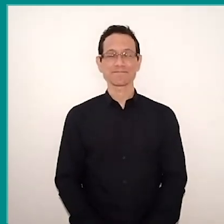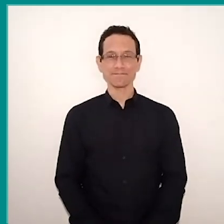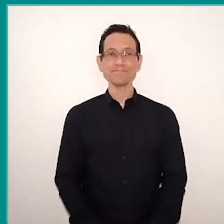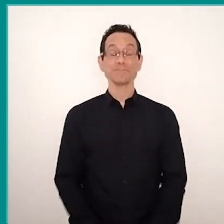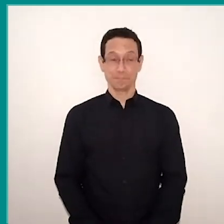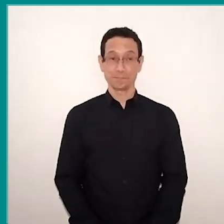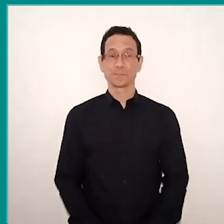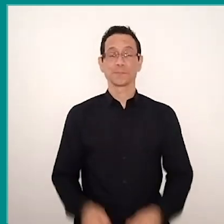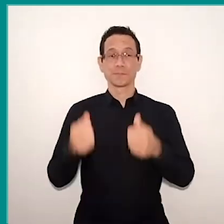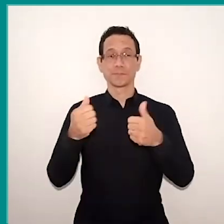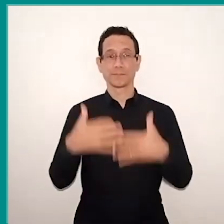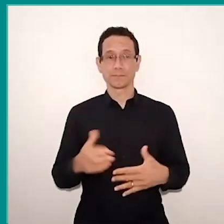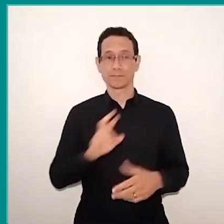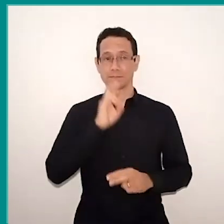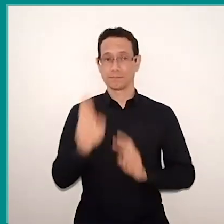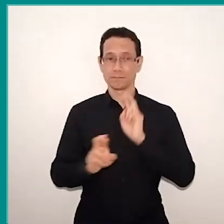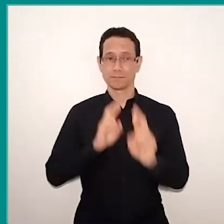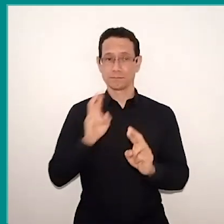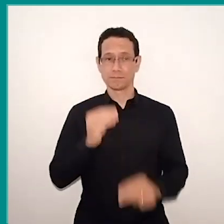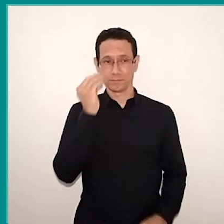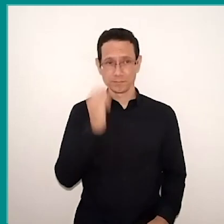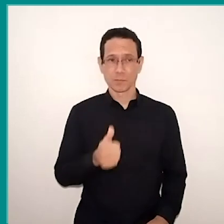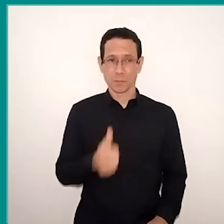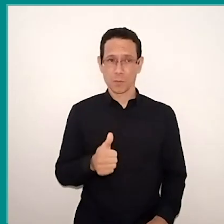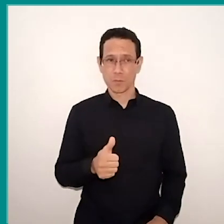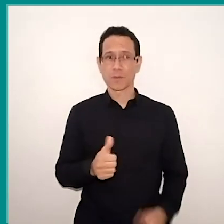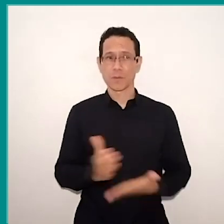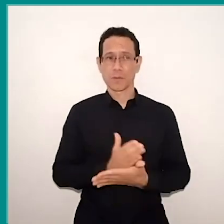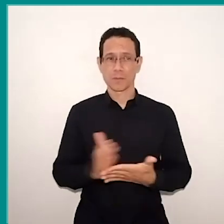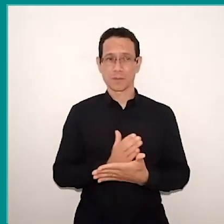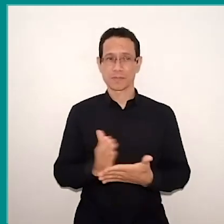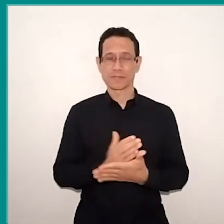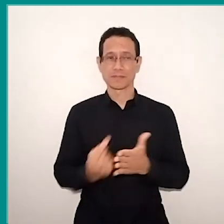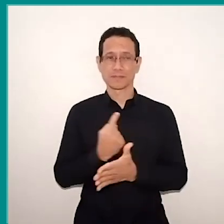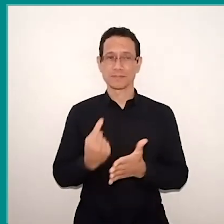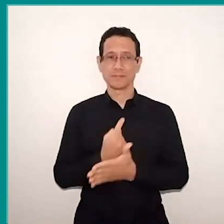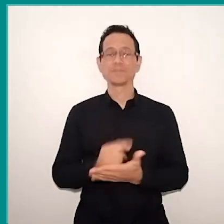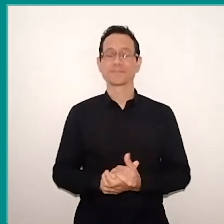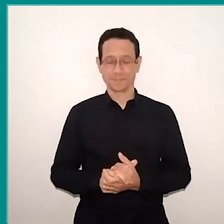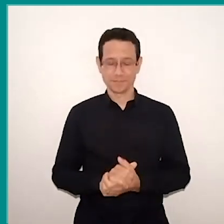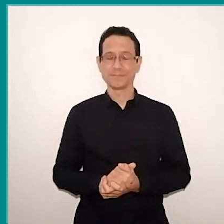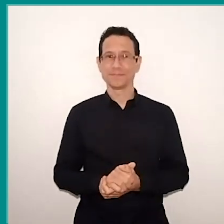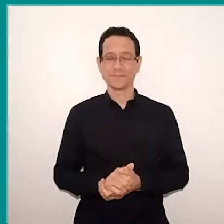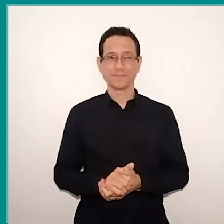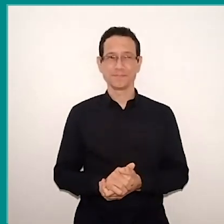I'm going to answer the questions there that were proposed. So let's do a brief share here